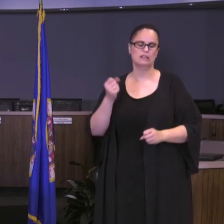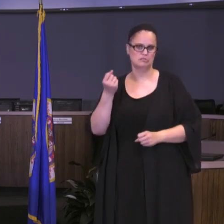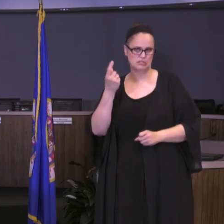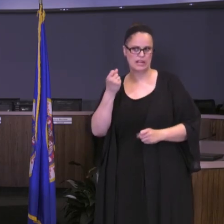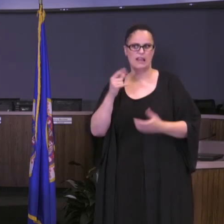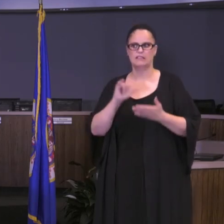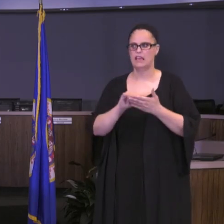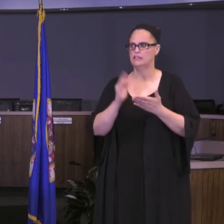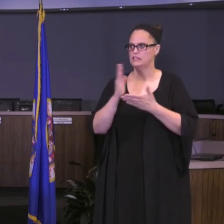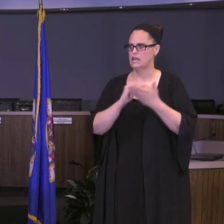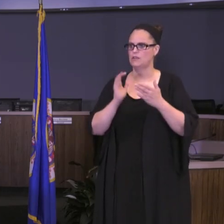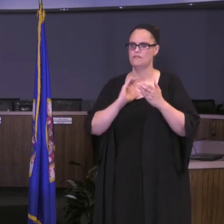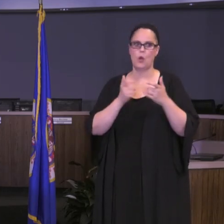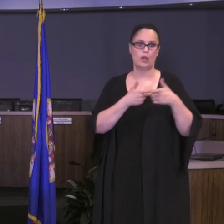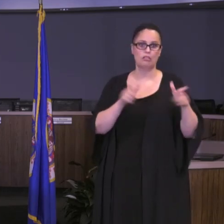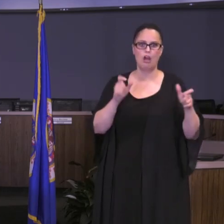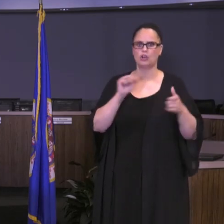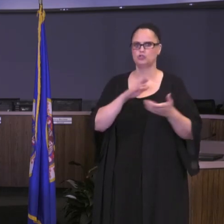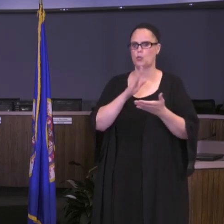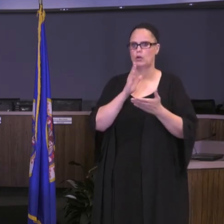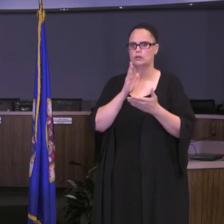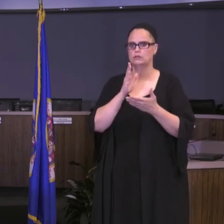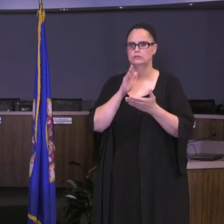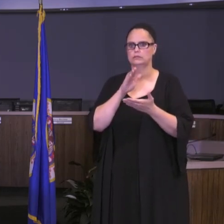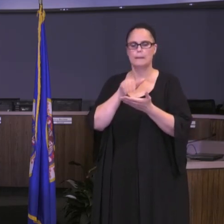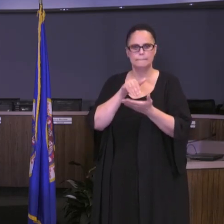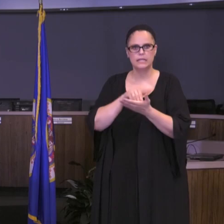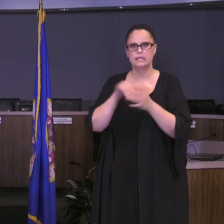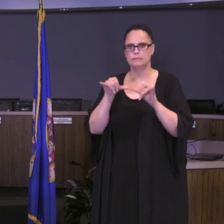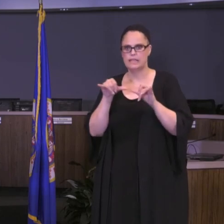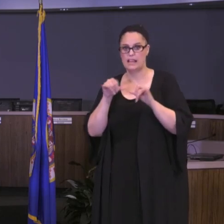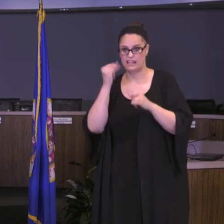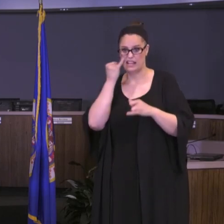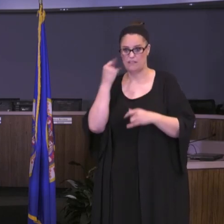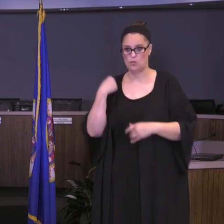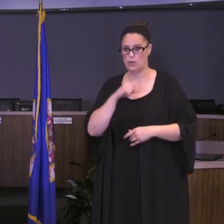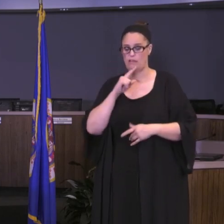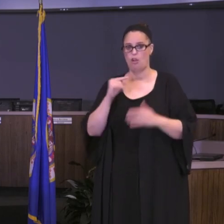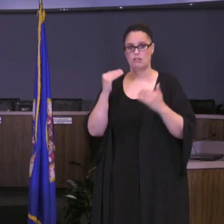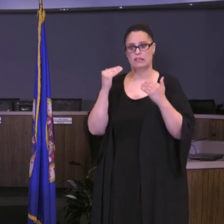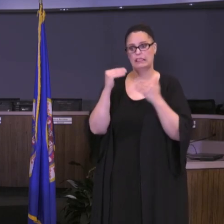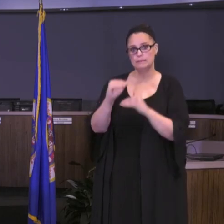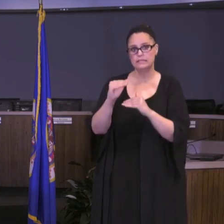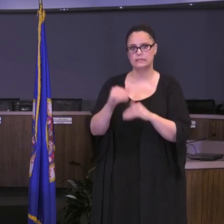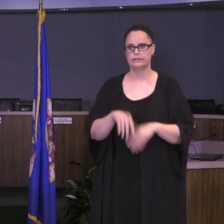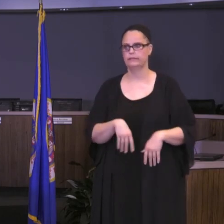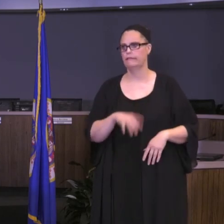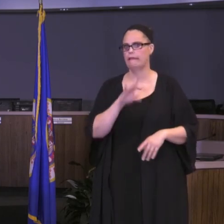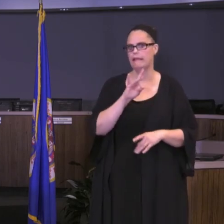medium-size buildings that if we are limiting students 8, 10,12, 15,